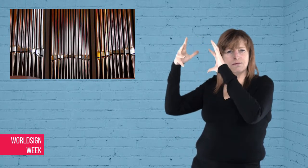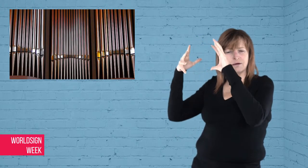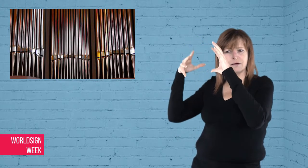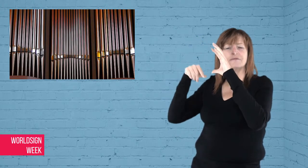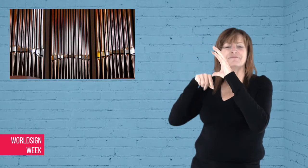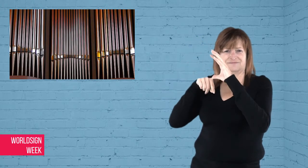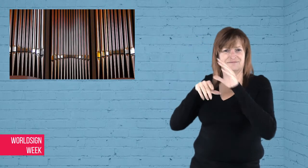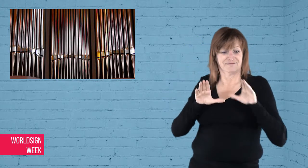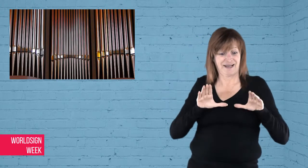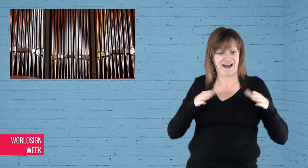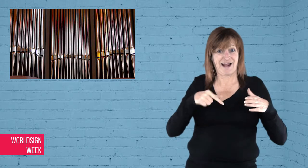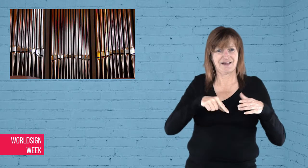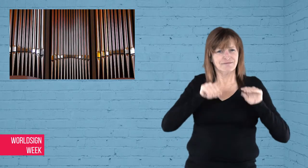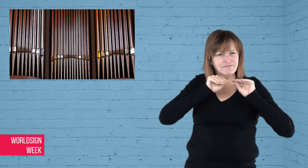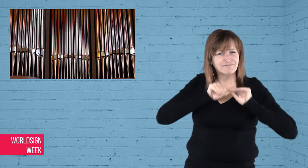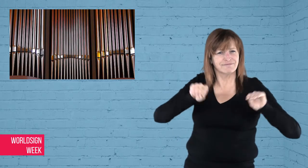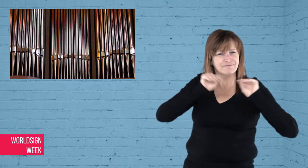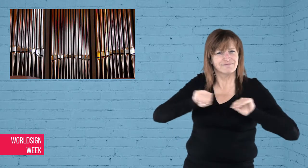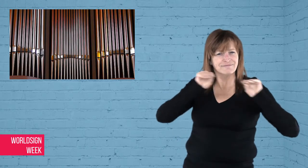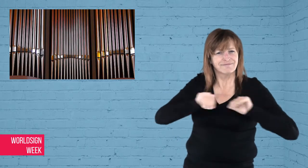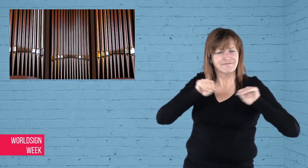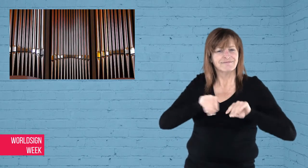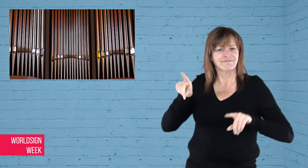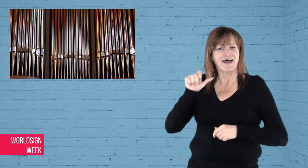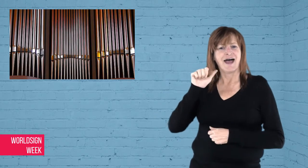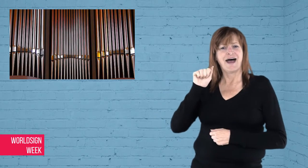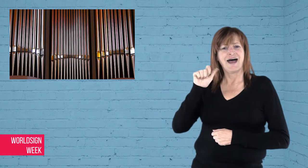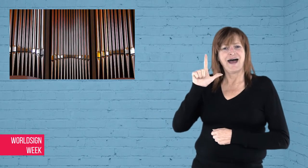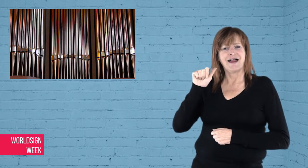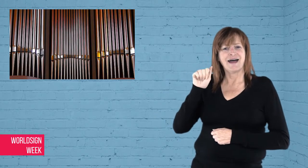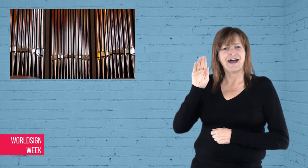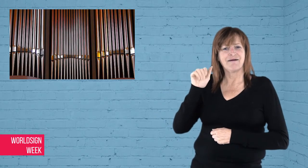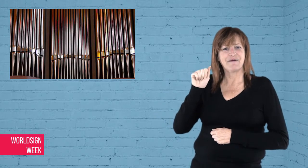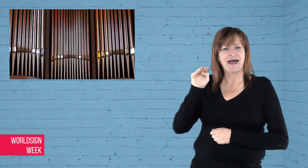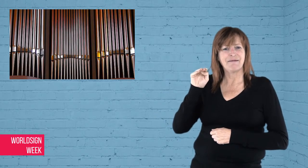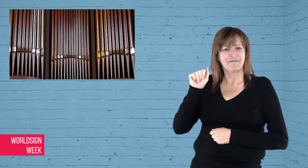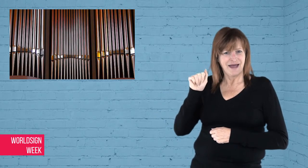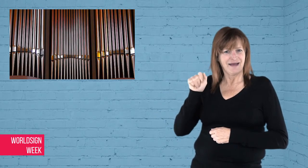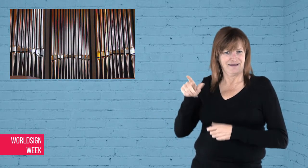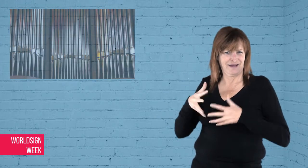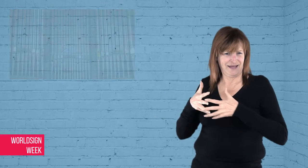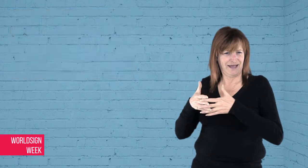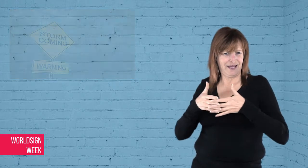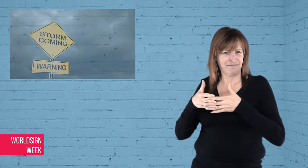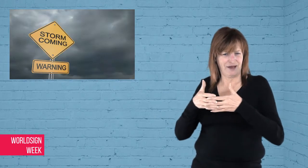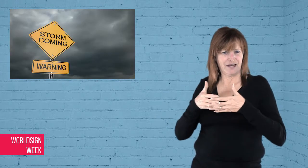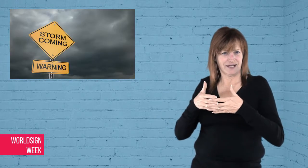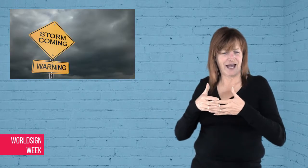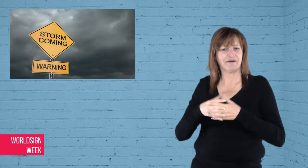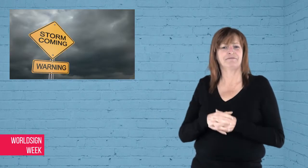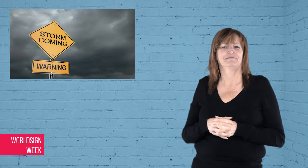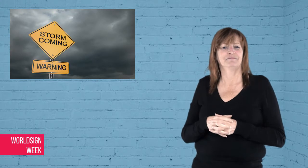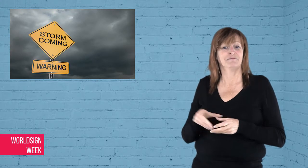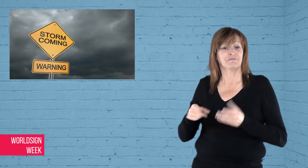classes in Alabama, United States of America (USA) and use of technology such